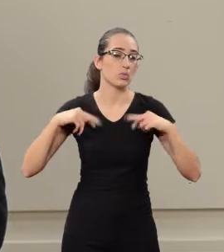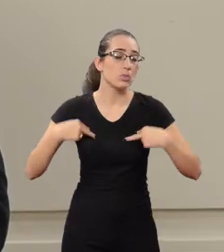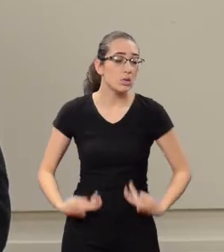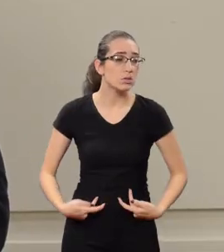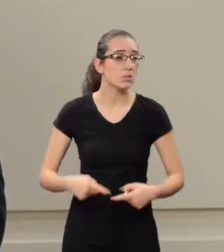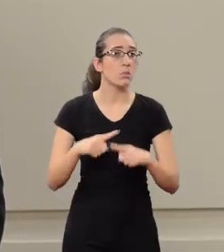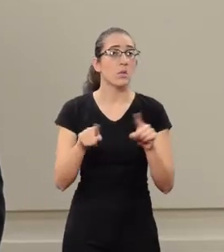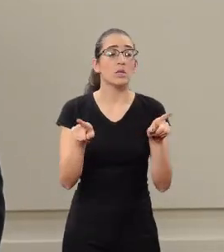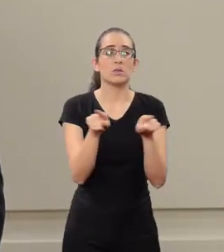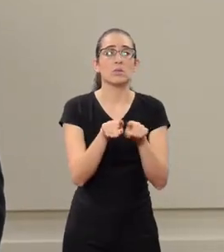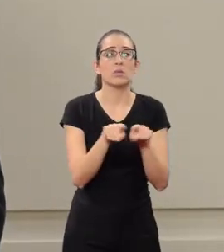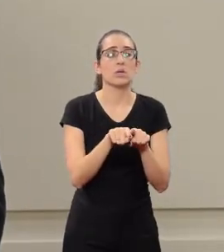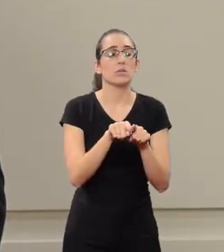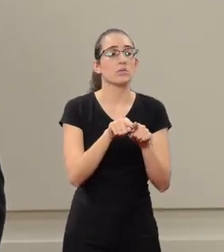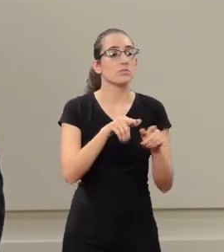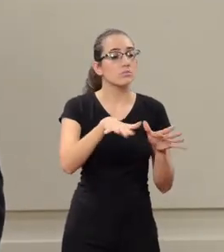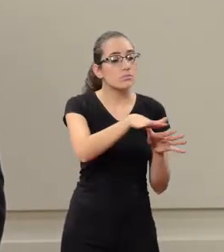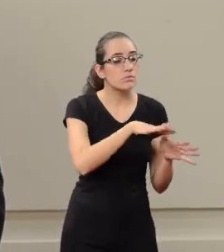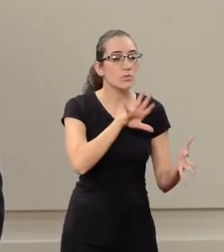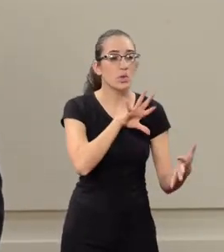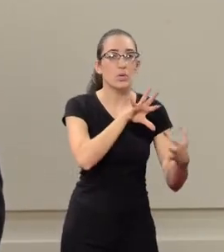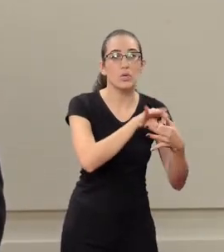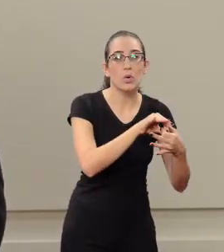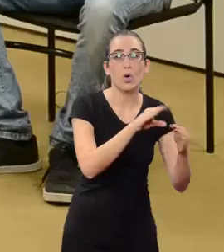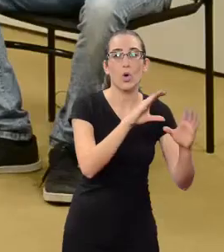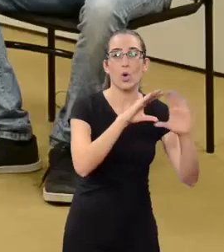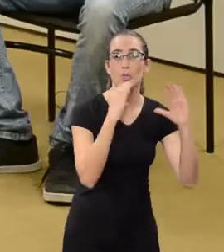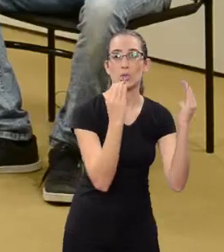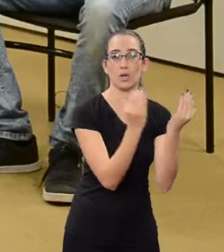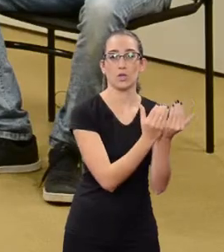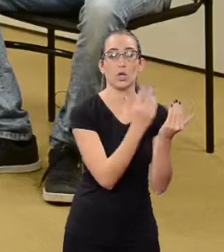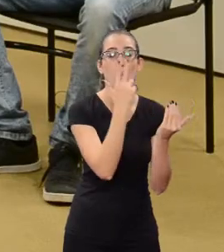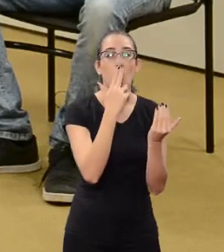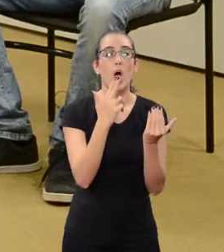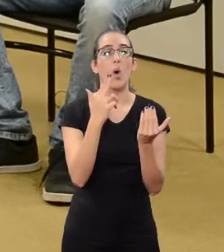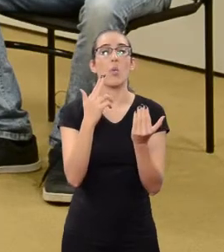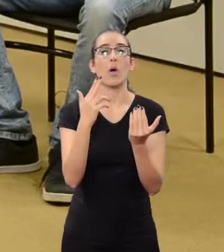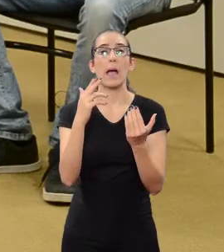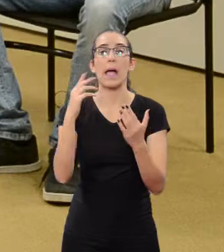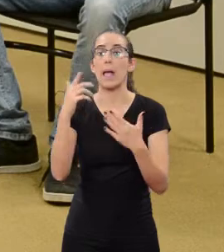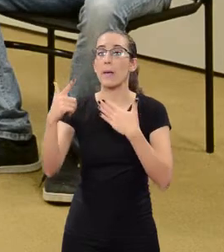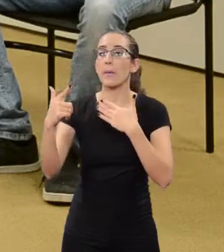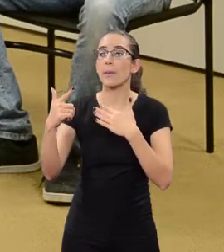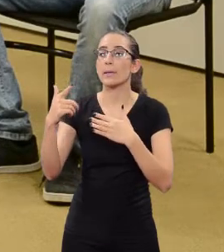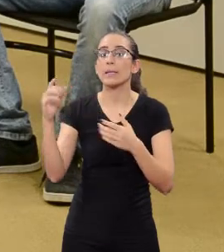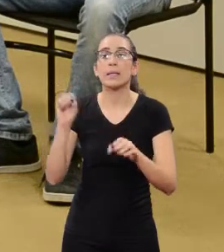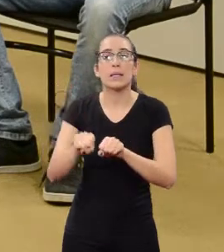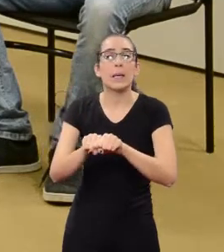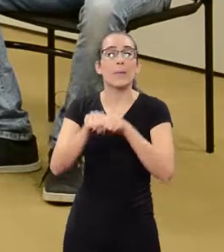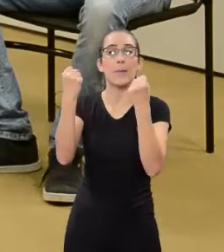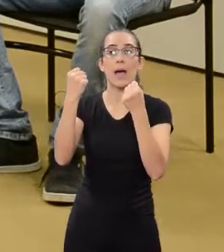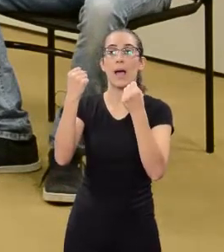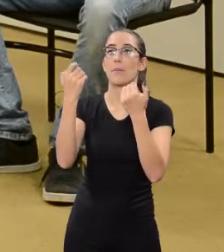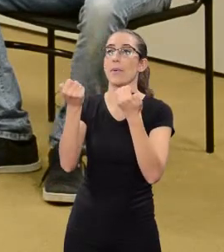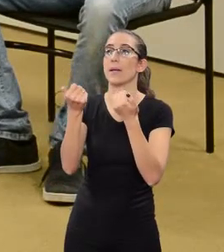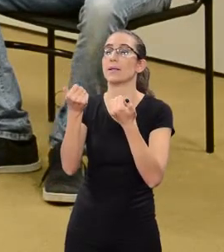spaces along with the community the matter of demystifying that Human Rights are